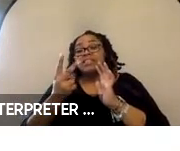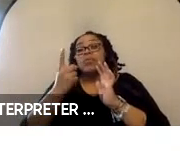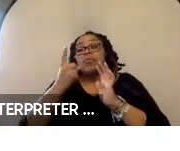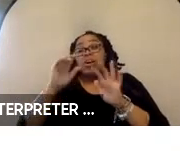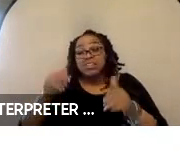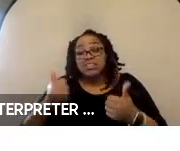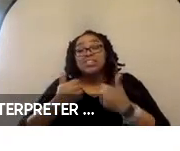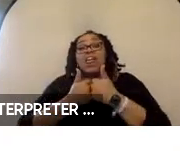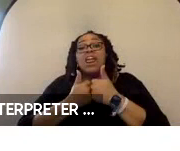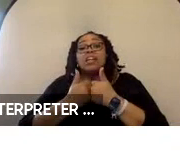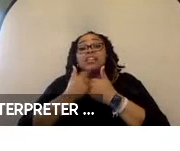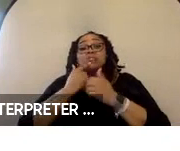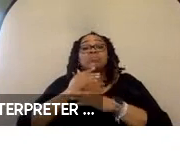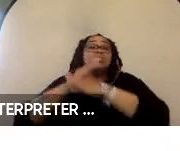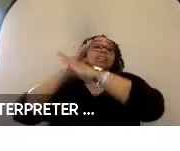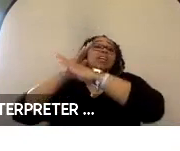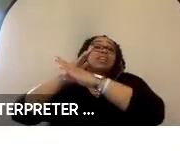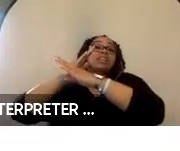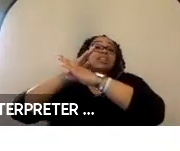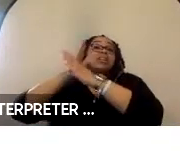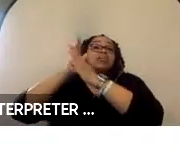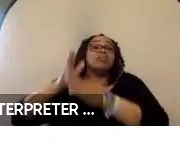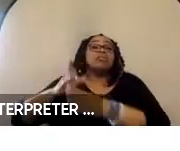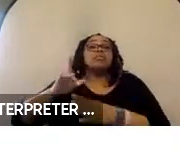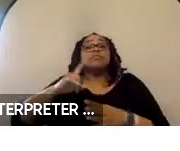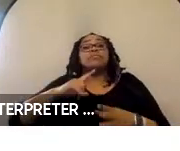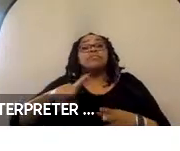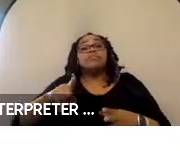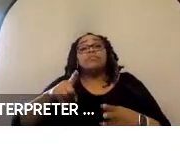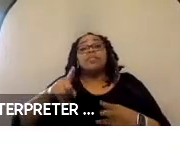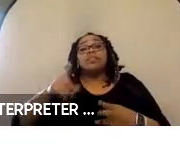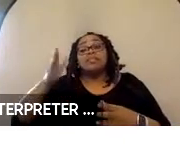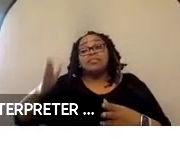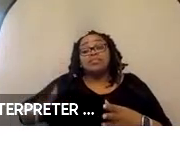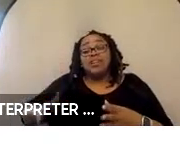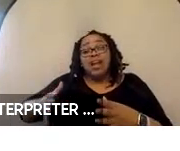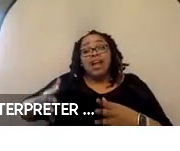in protecting occupants in wheelchairs in the side impact, in far side impacts, is that